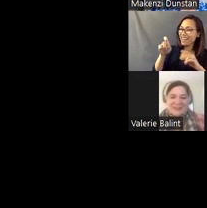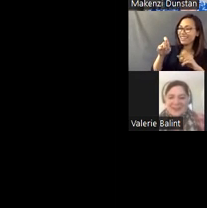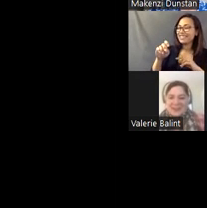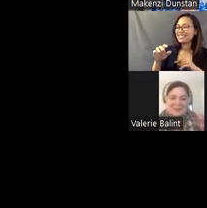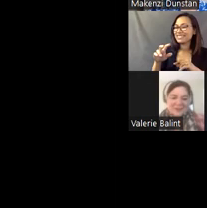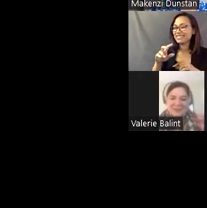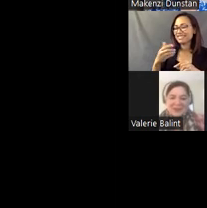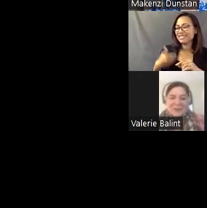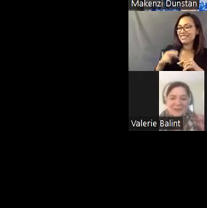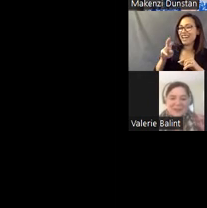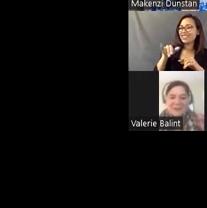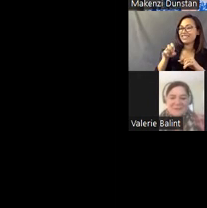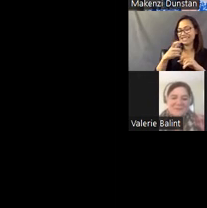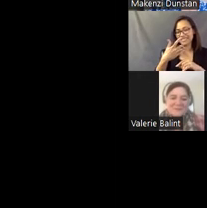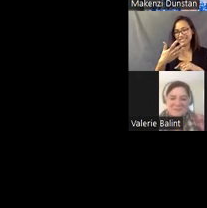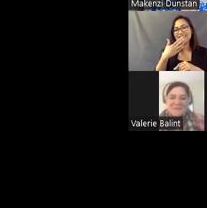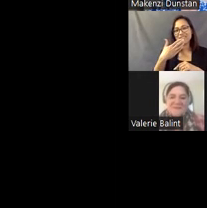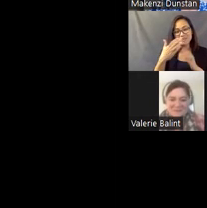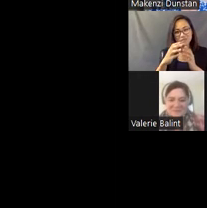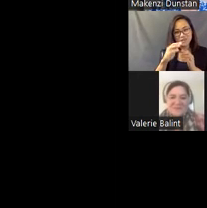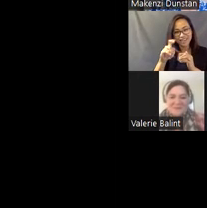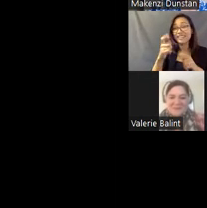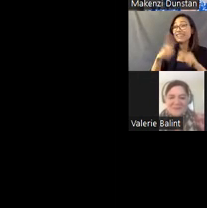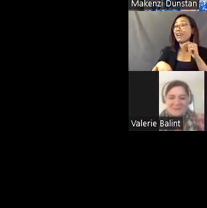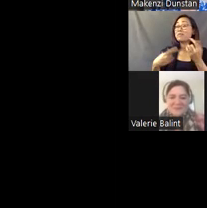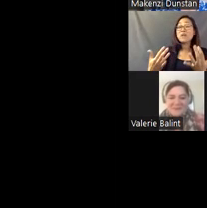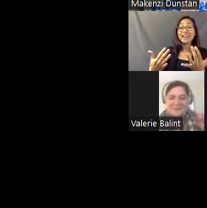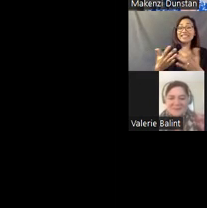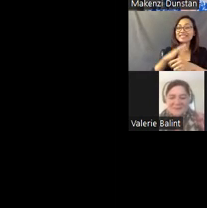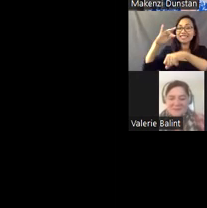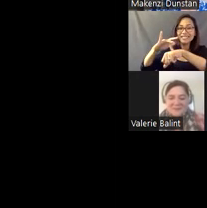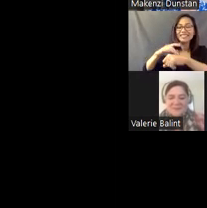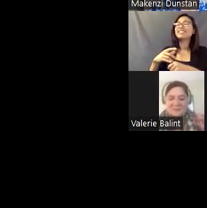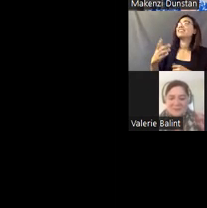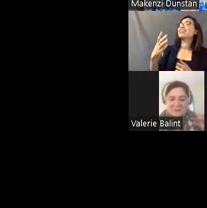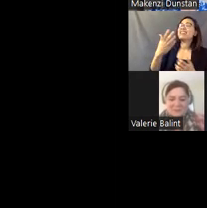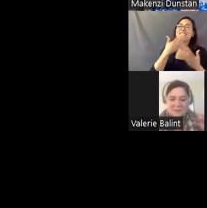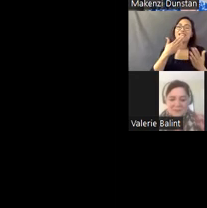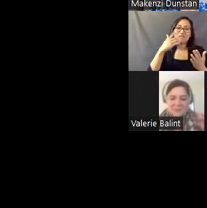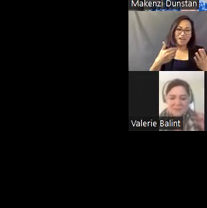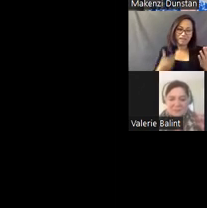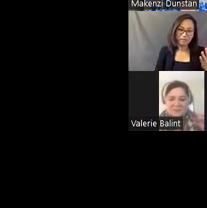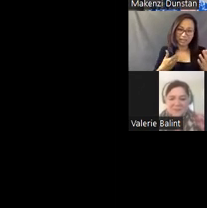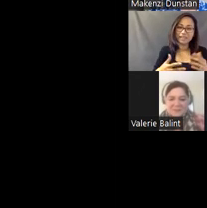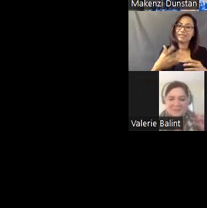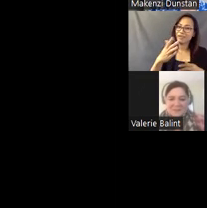Thank you, can't wait to come. [Mike] Thank you for having me. [Valerie] It was our pleasure, and we hope you guys felt the viberations.